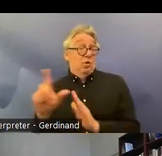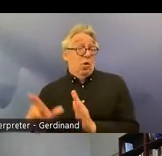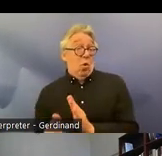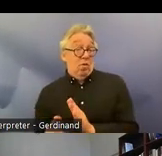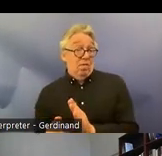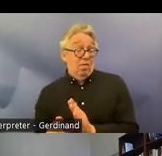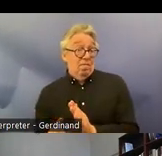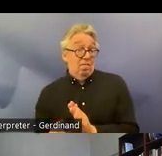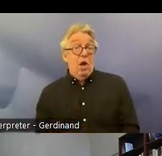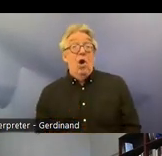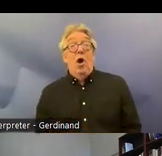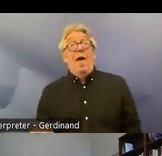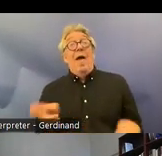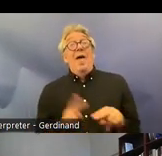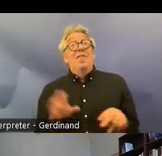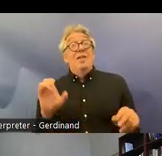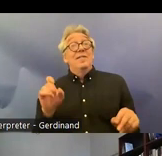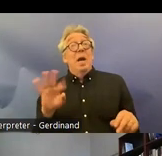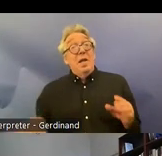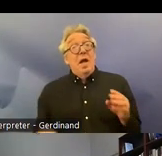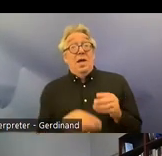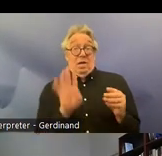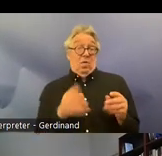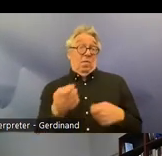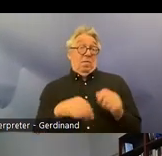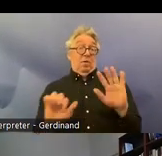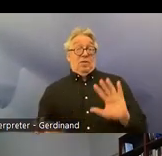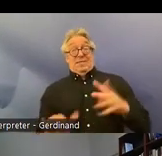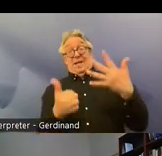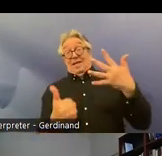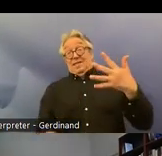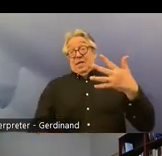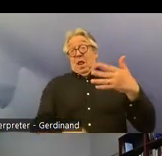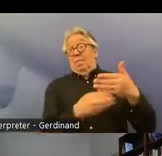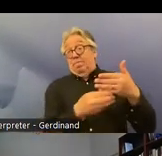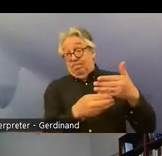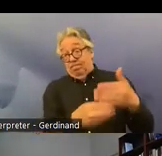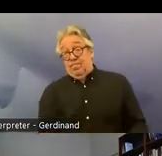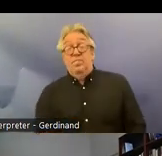the be the sixth if our recommendation is follow followed